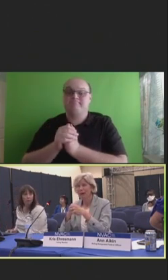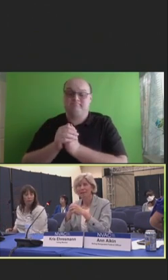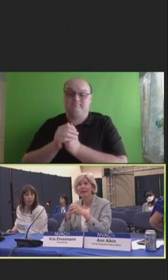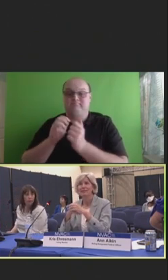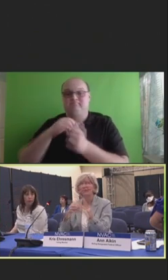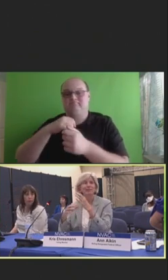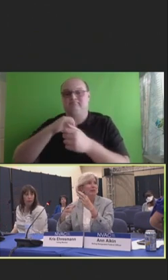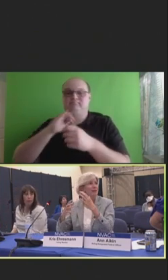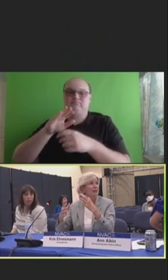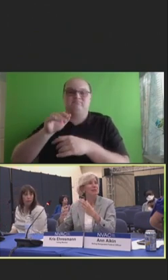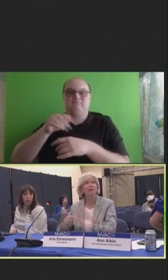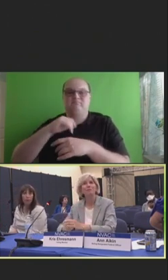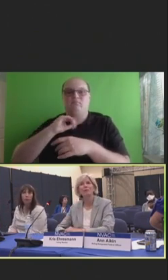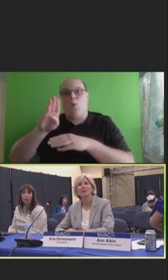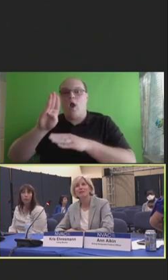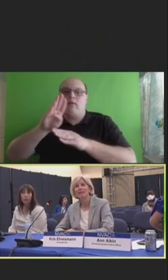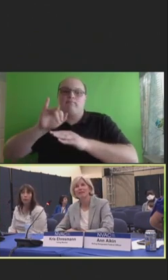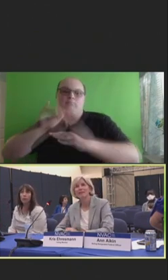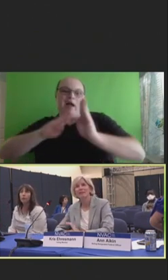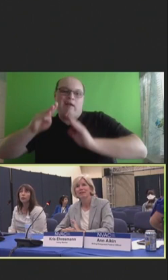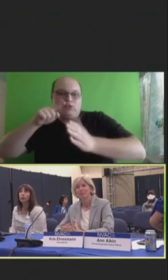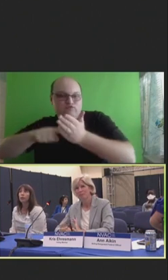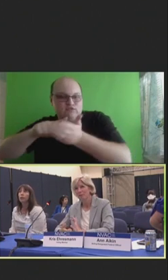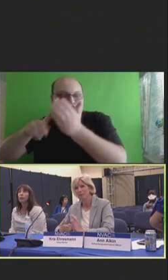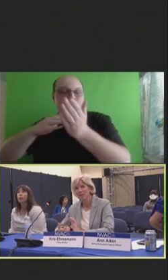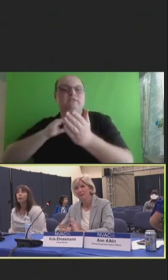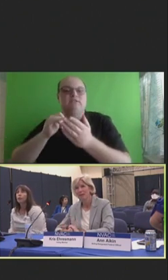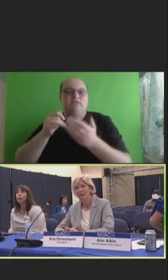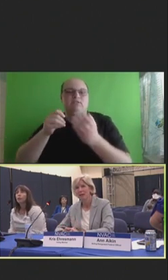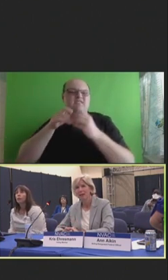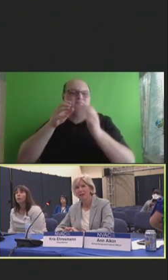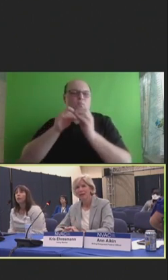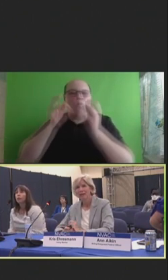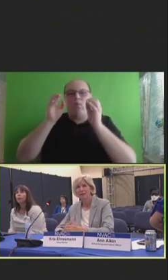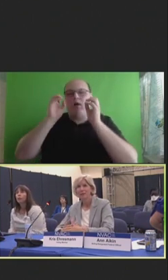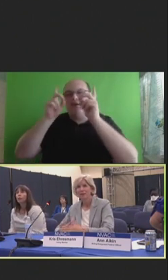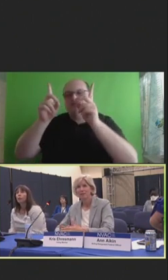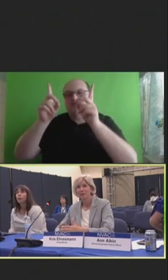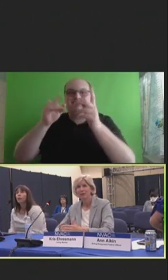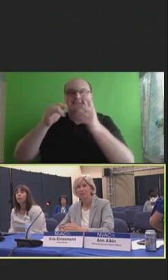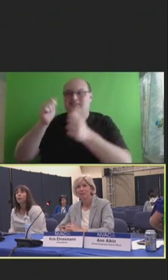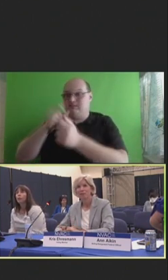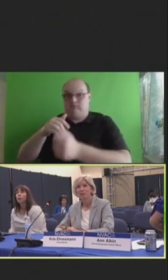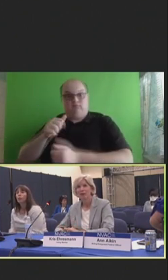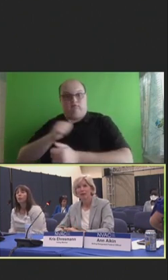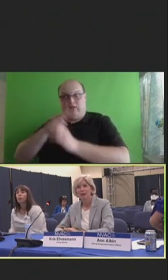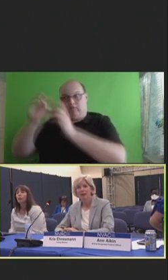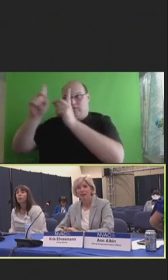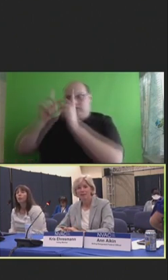So, I just -- I'm realizing that it's, it's sort of educating not only ourselves, but